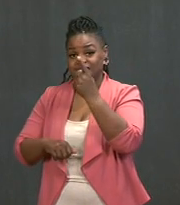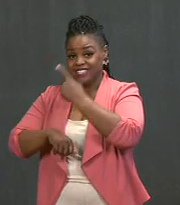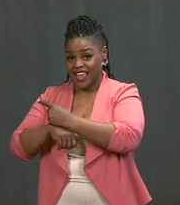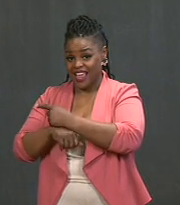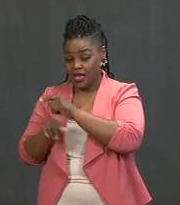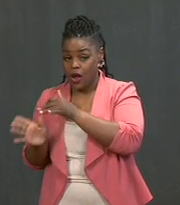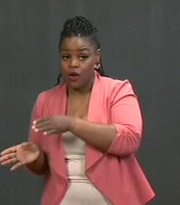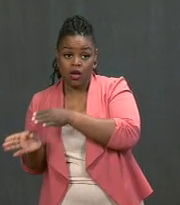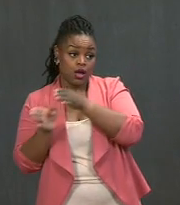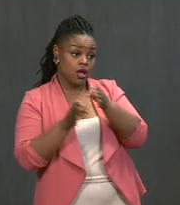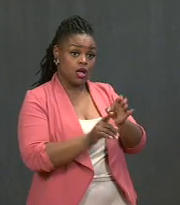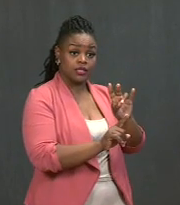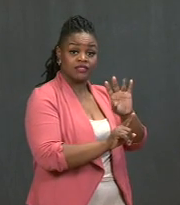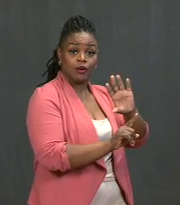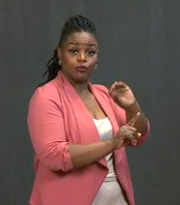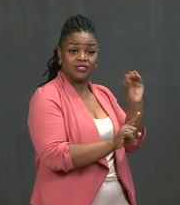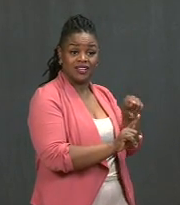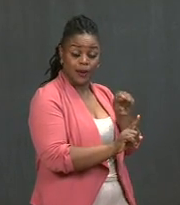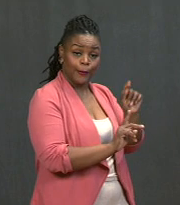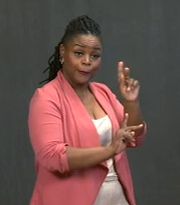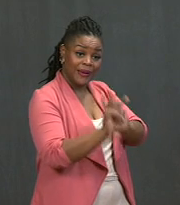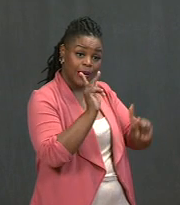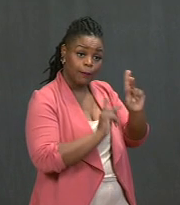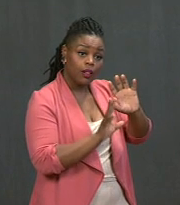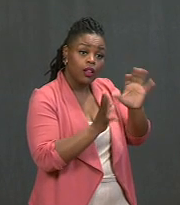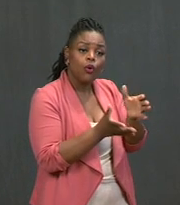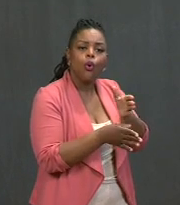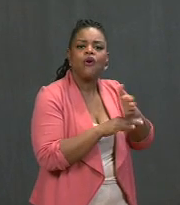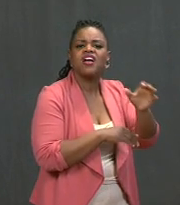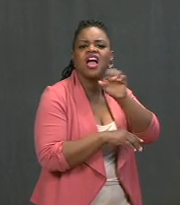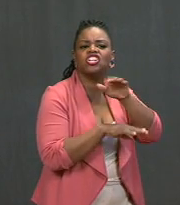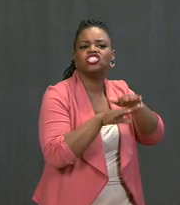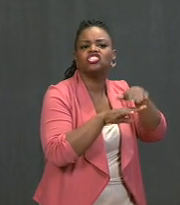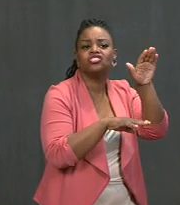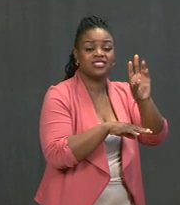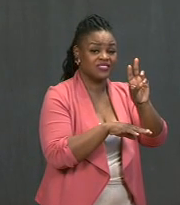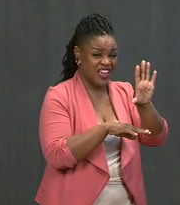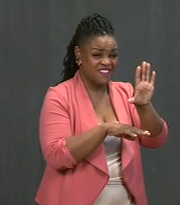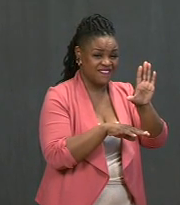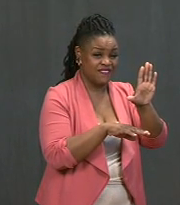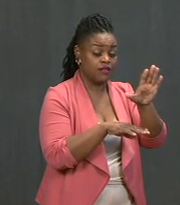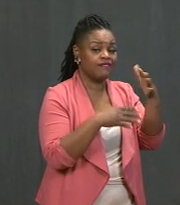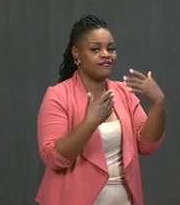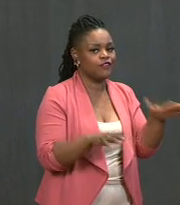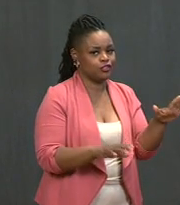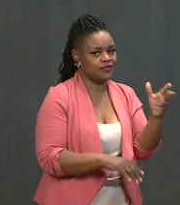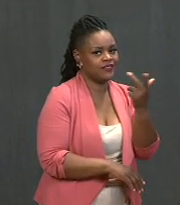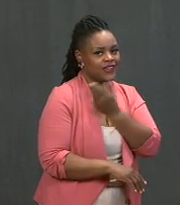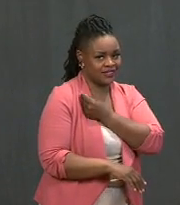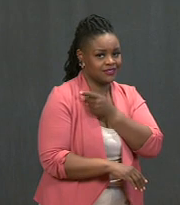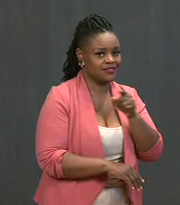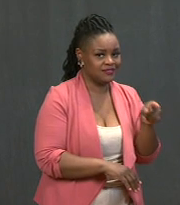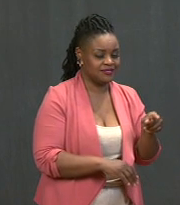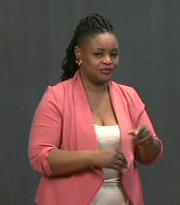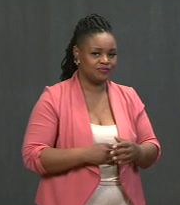over the age of 65 have gotten shots, up from 8 percent when we took office.